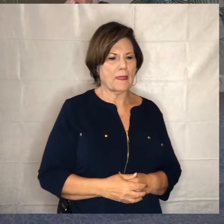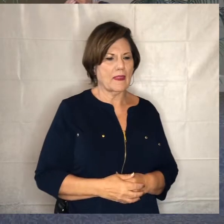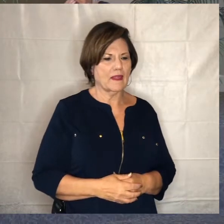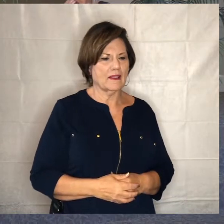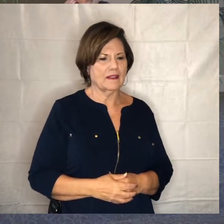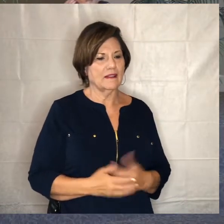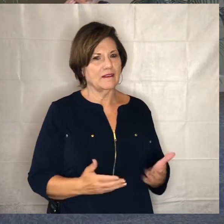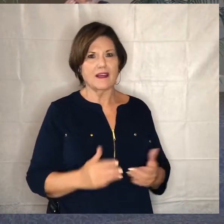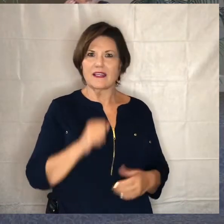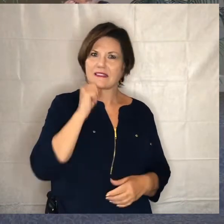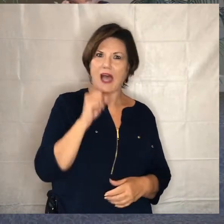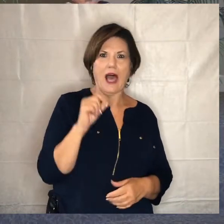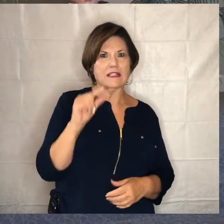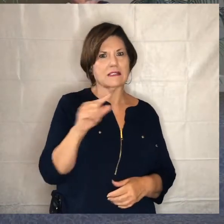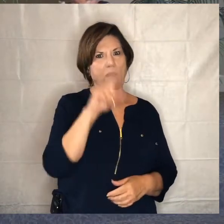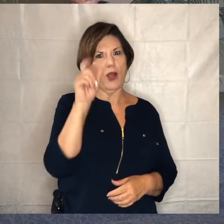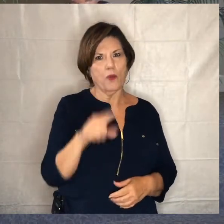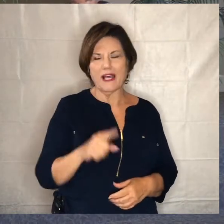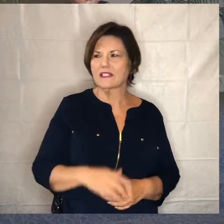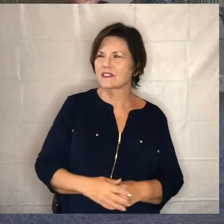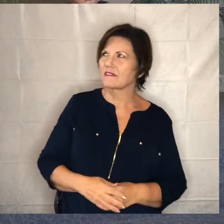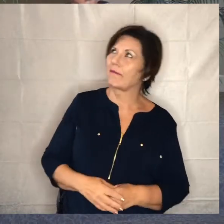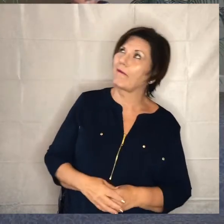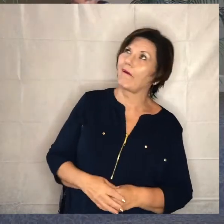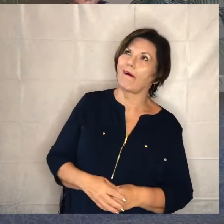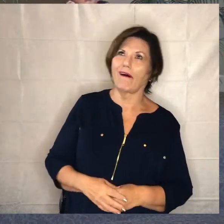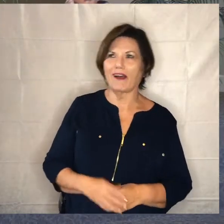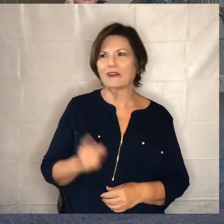question no but you know me i'm not gonna ask little things